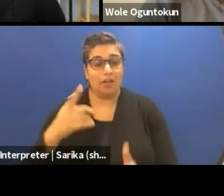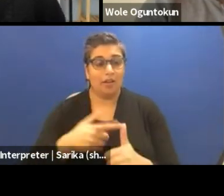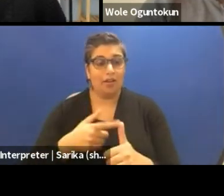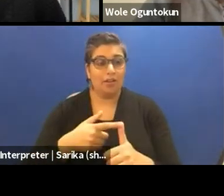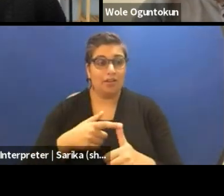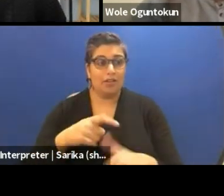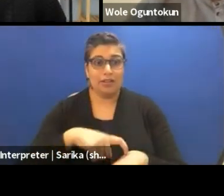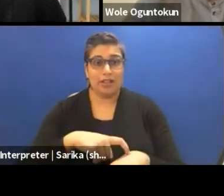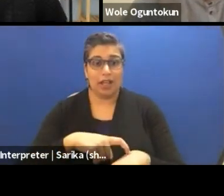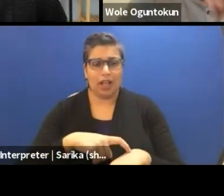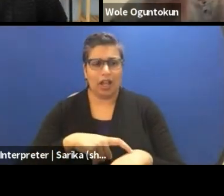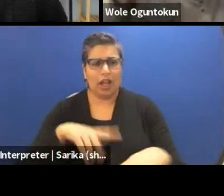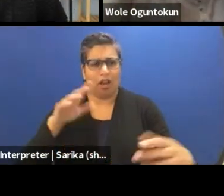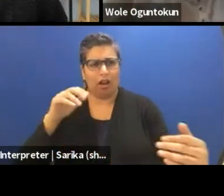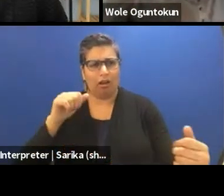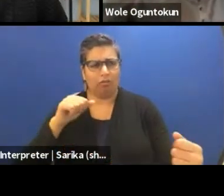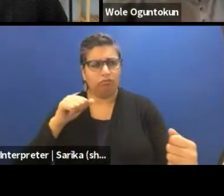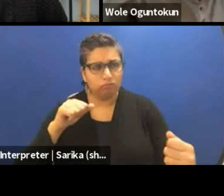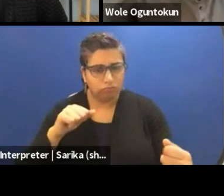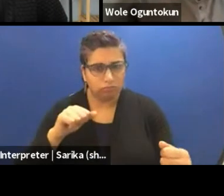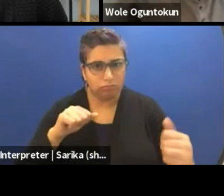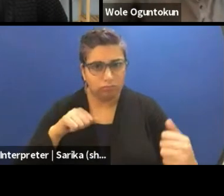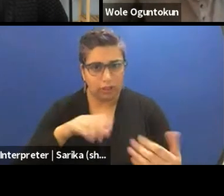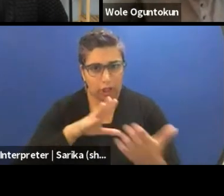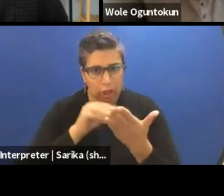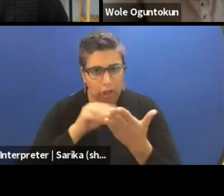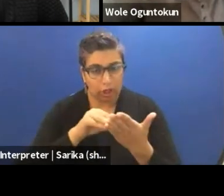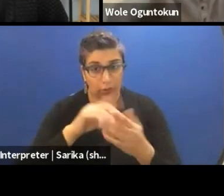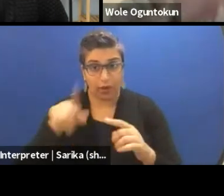when I started working outside of North Africa.